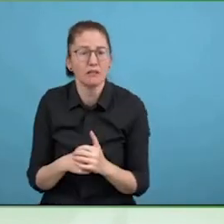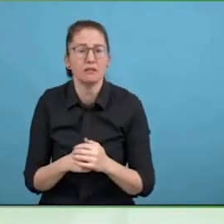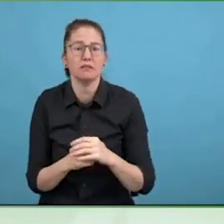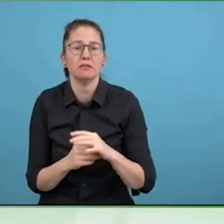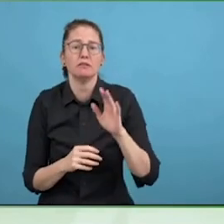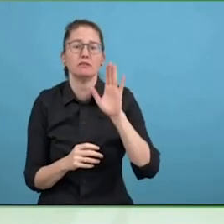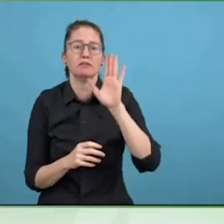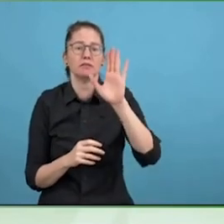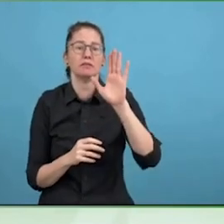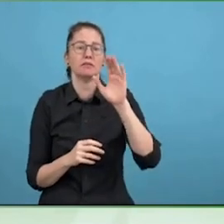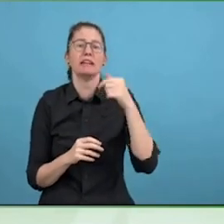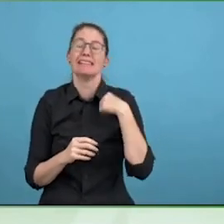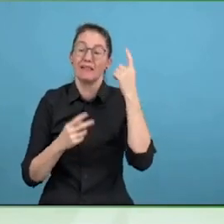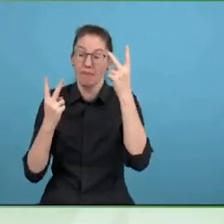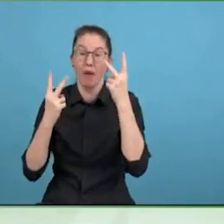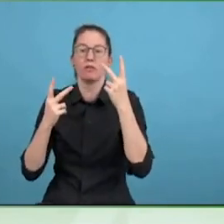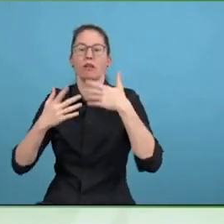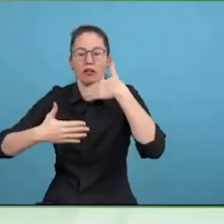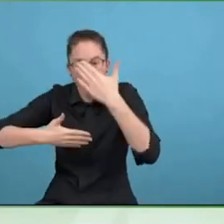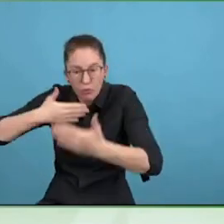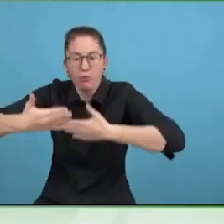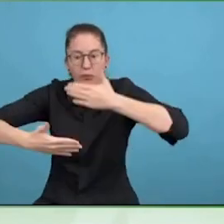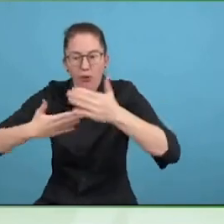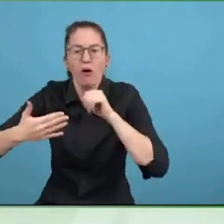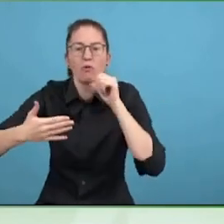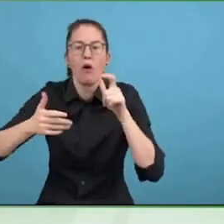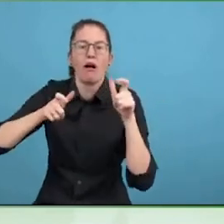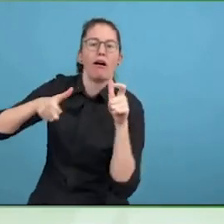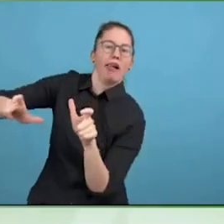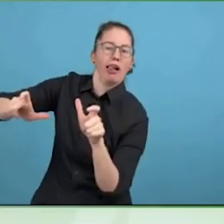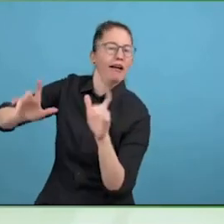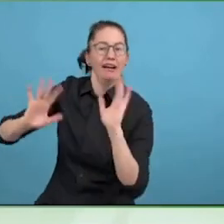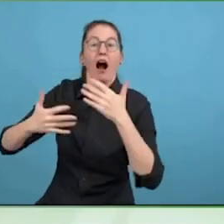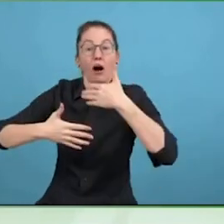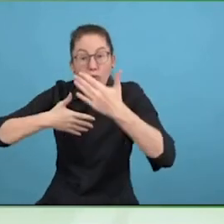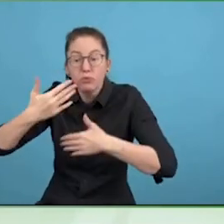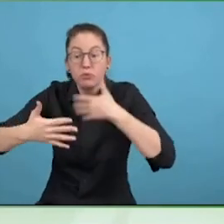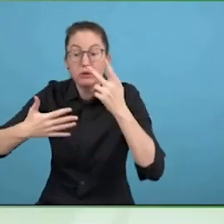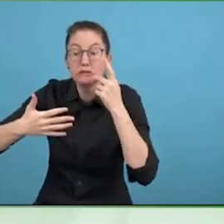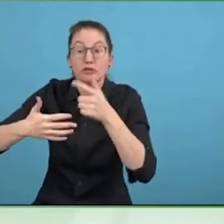made it much easier to cascade that across all the different parts of